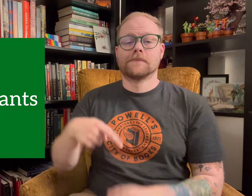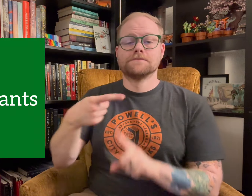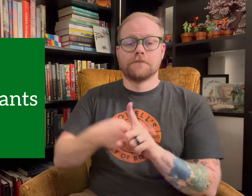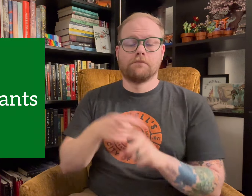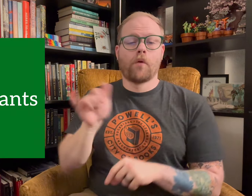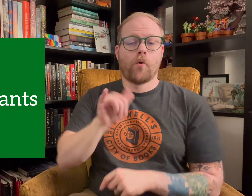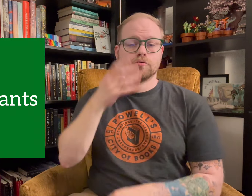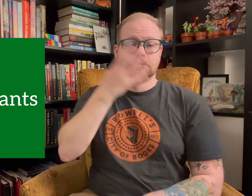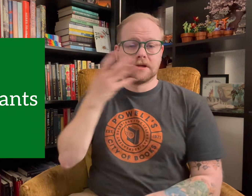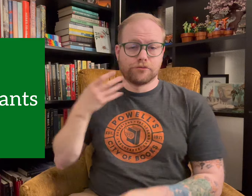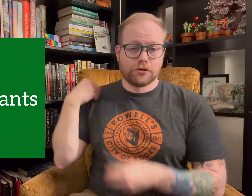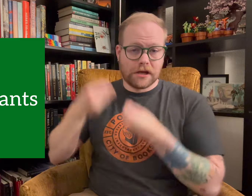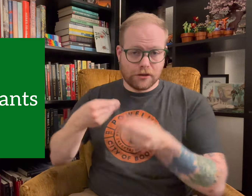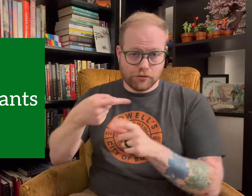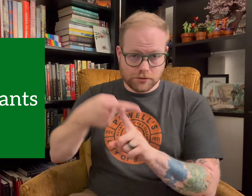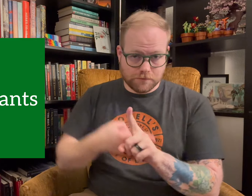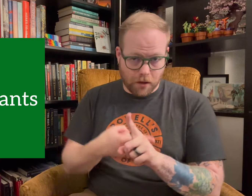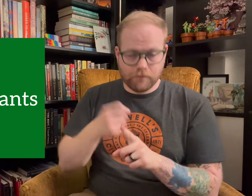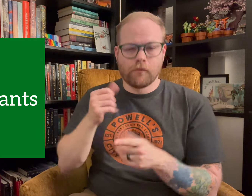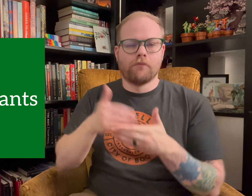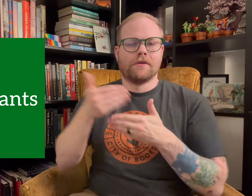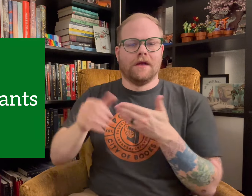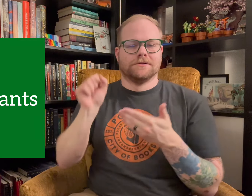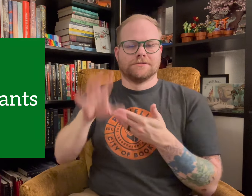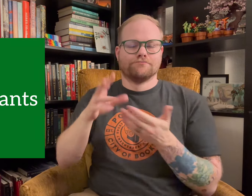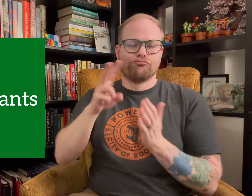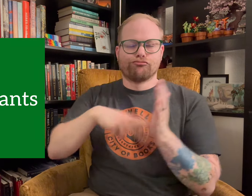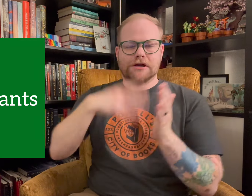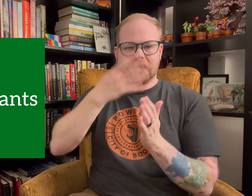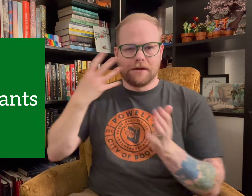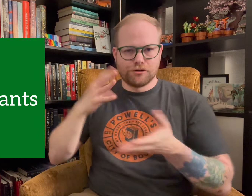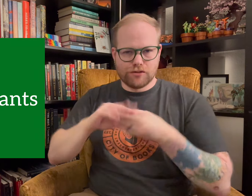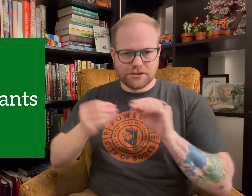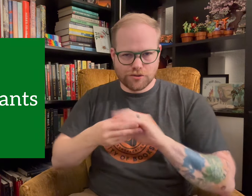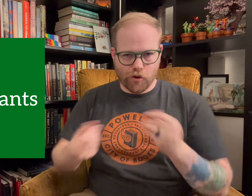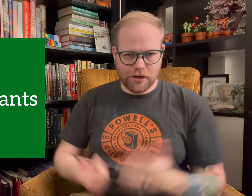This month is also Immigrant Heritage Month, so the next prompt is to read an Immigrants story.